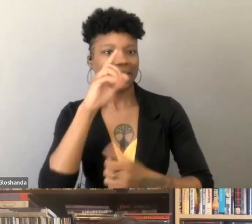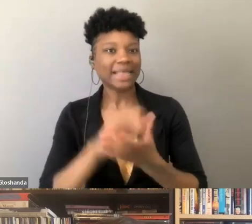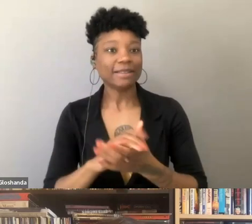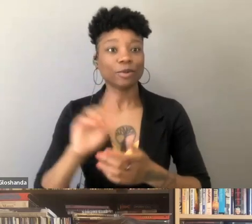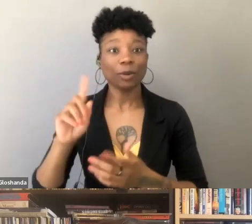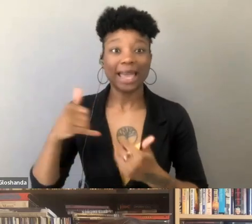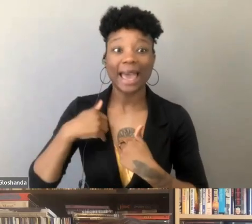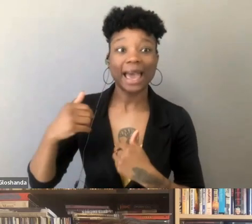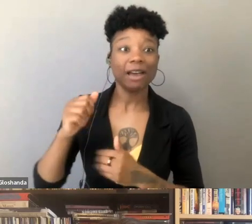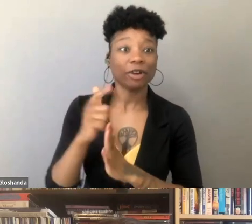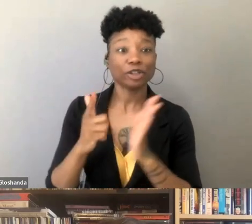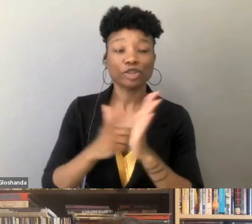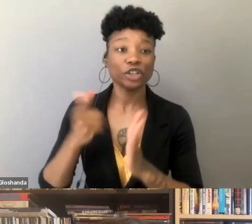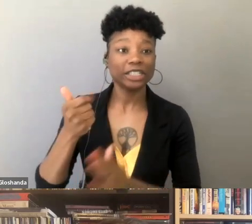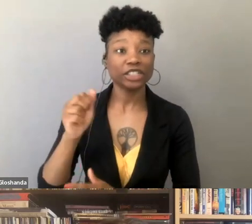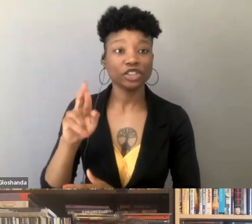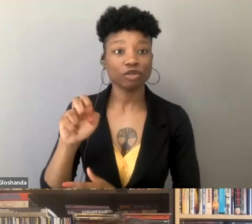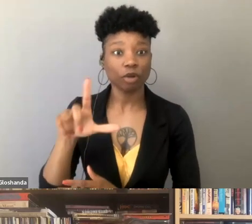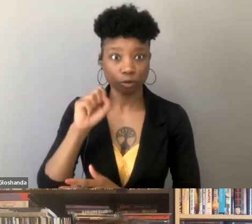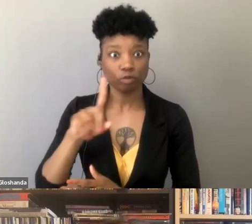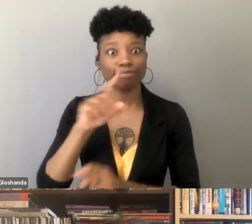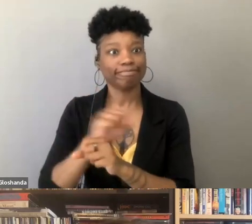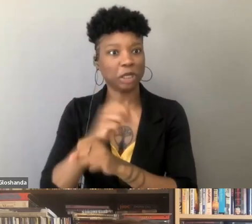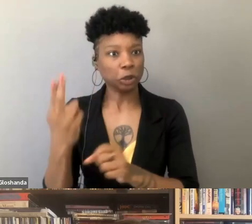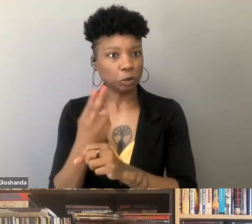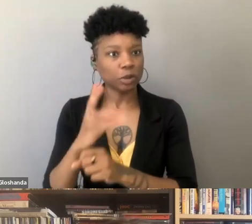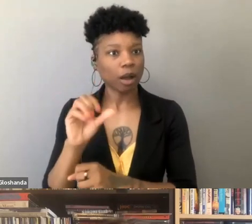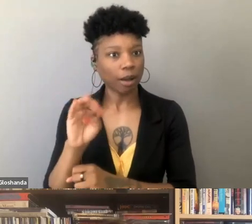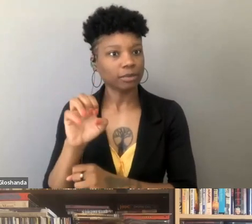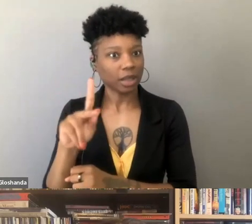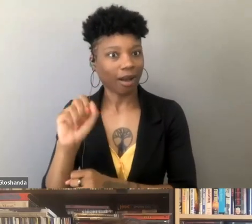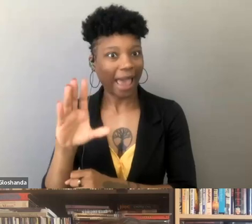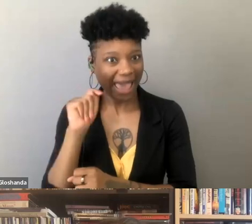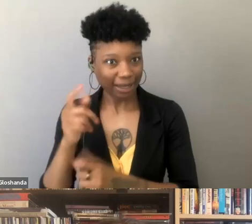are directly invoking the Comstock Act again to attempt, you know, unsuccessfully so far,